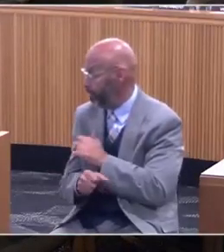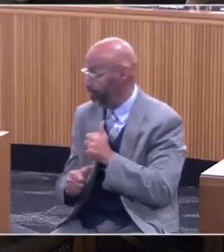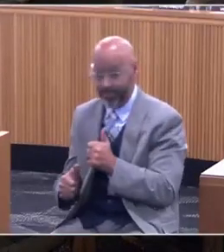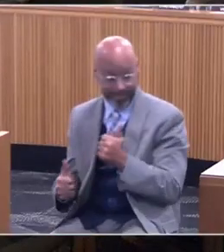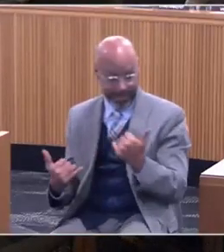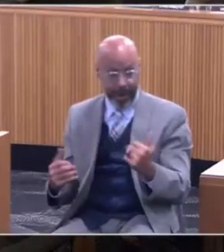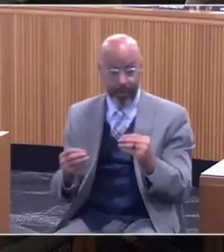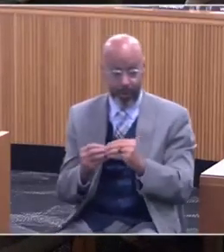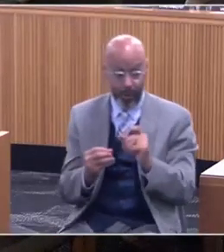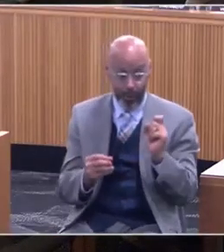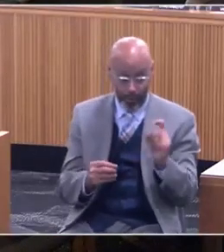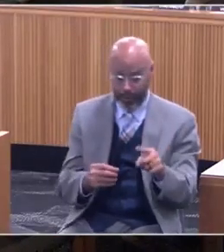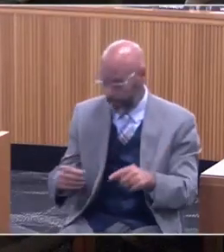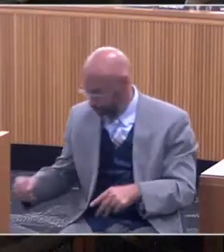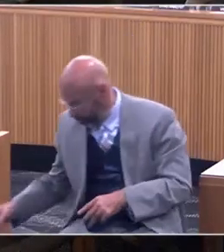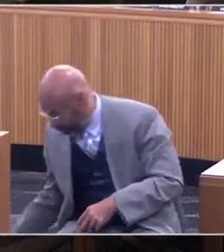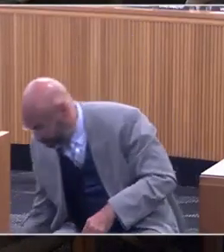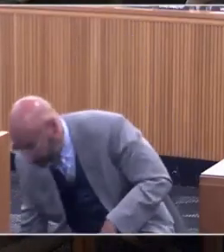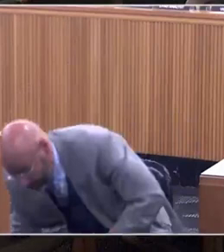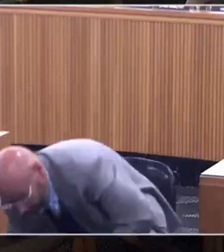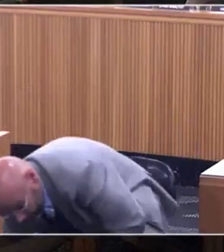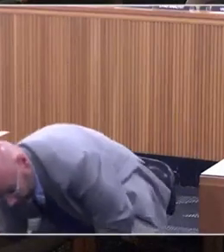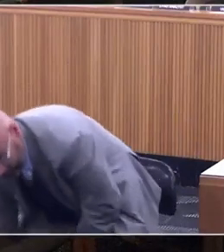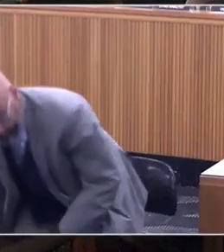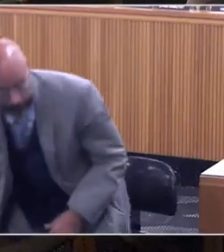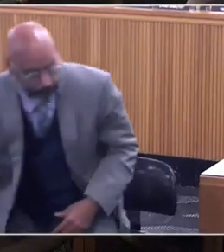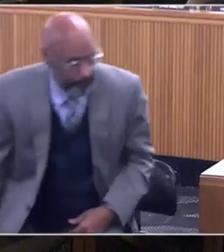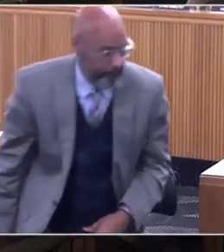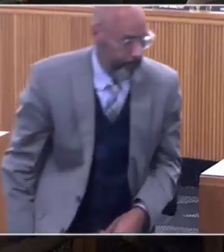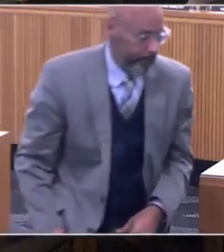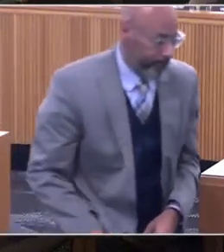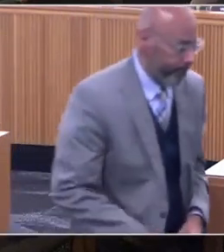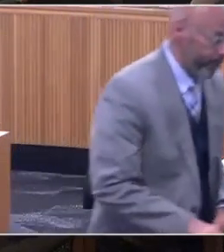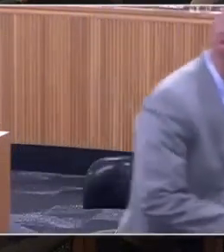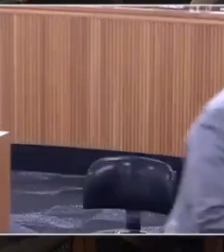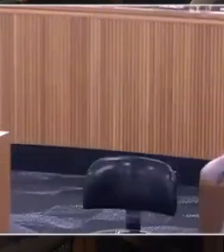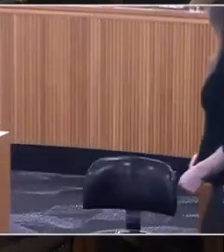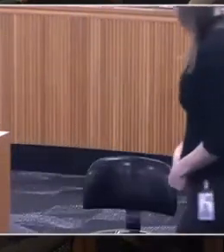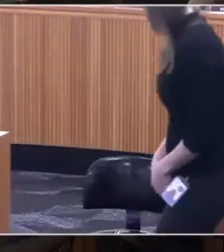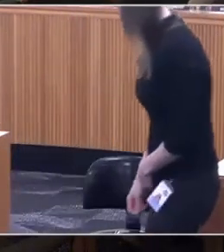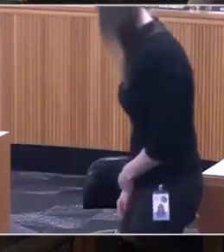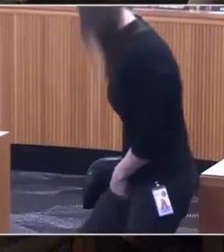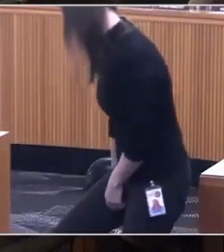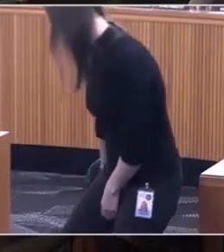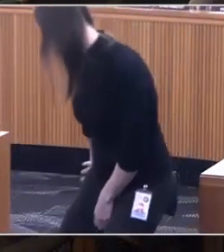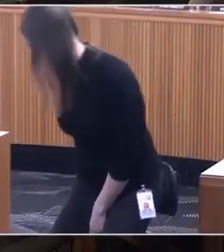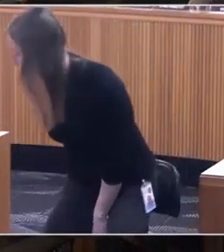Representative Javadi and then Representative Diehl. Hmm. Thank you, Chair. A couple questions popped up.